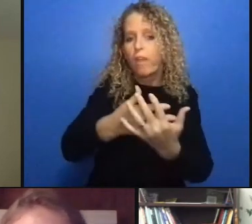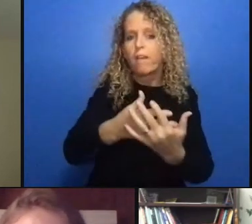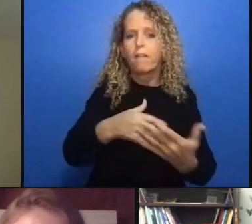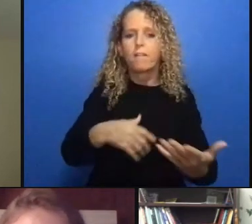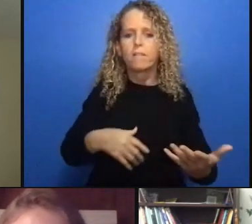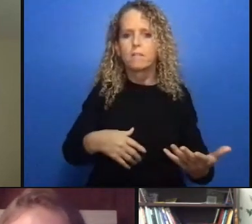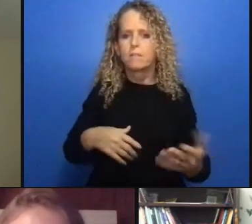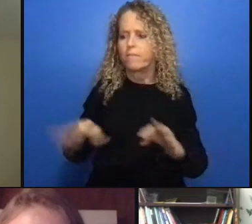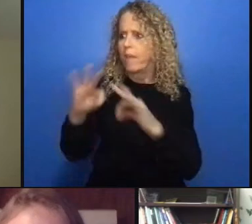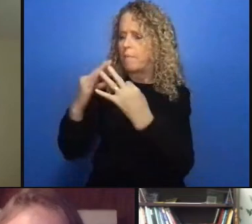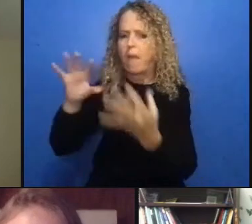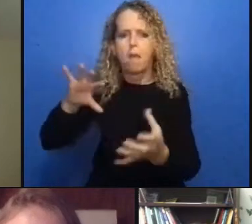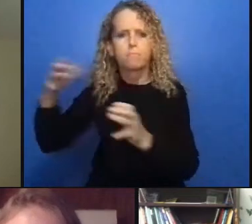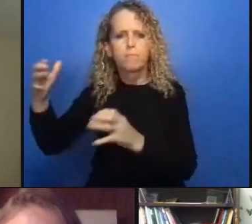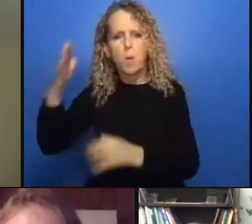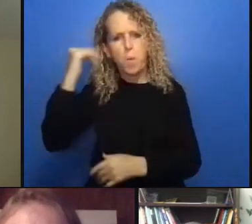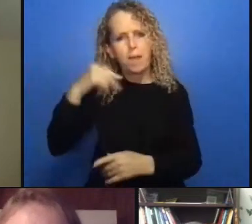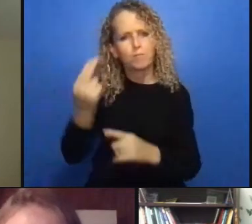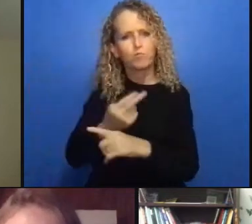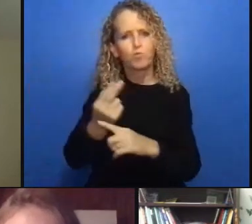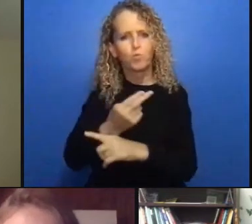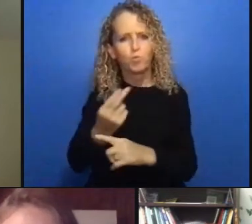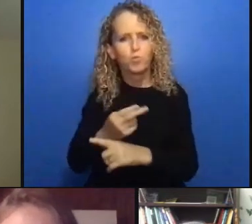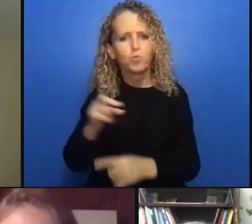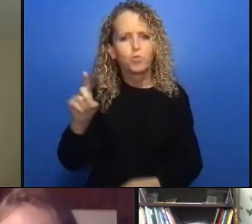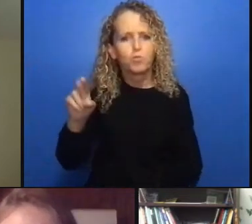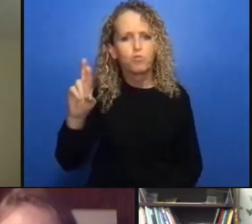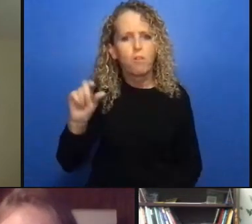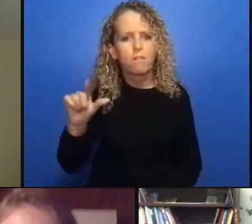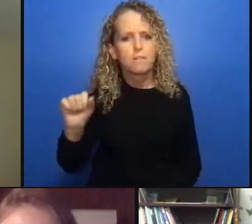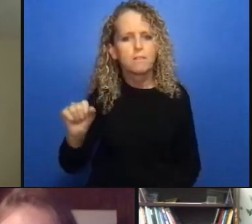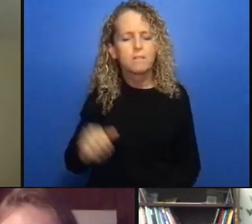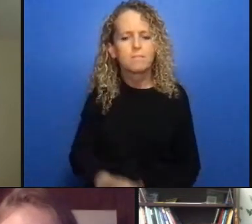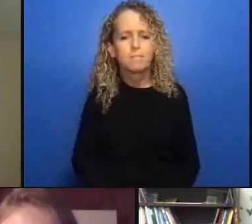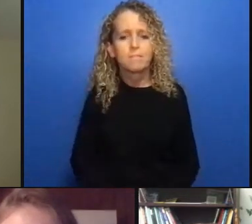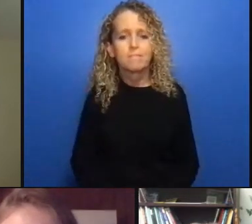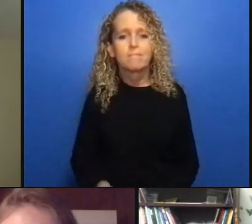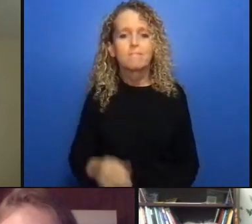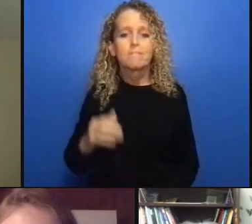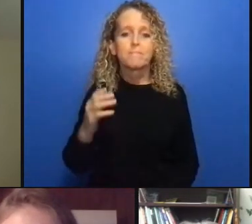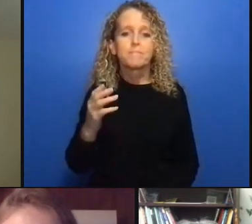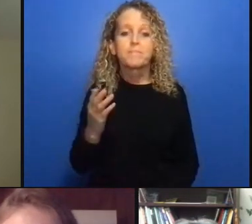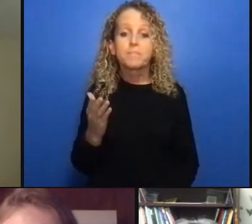stakeholders to see if these kind of platforms that they are proposed are actually accessible